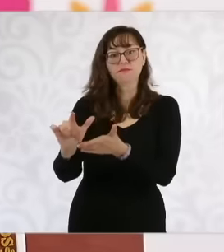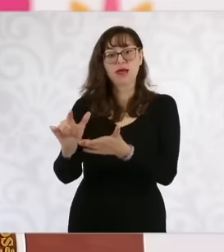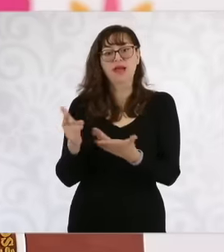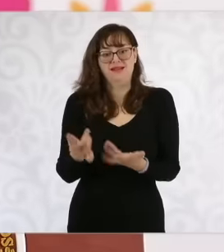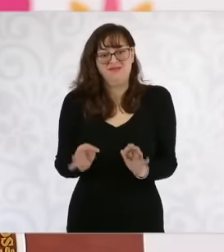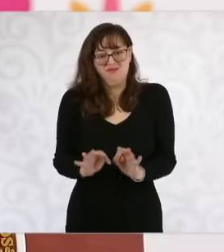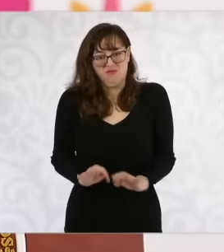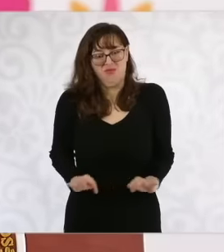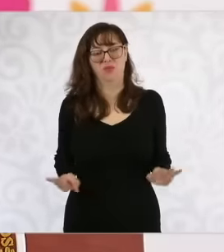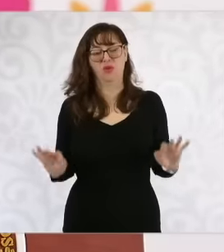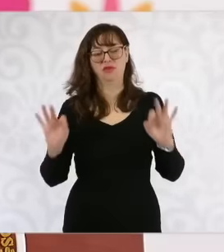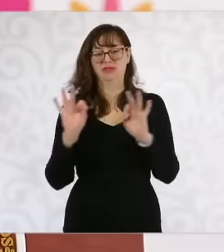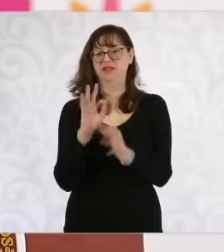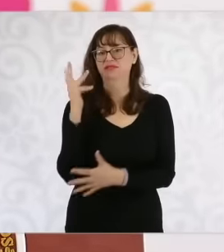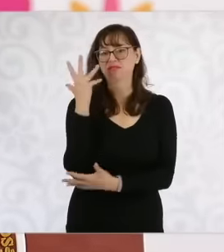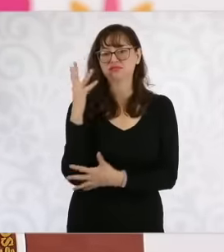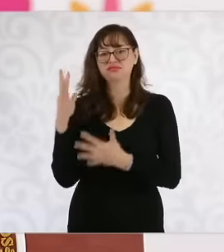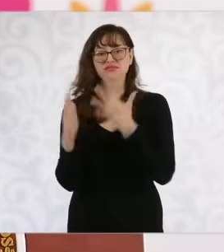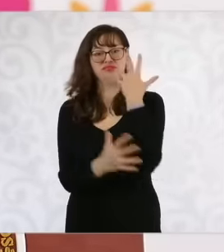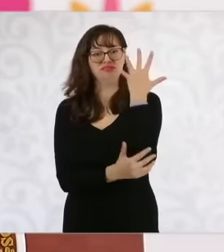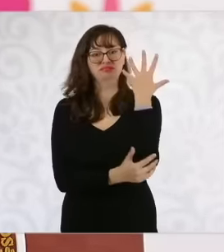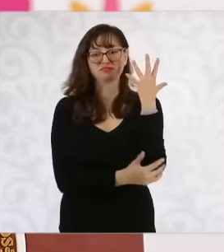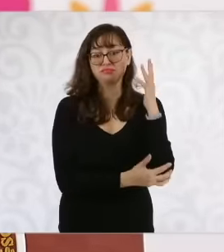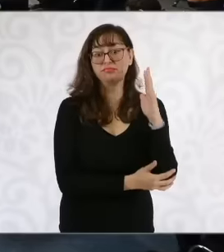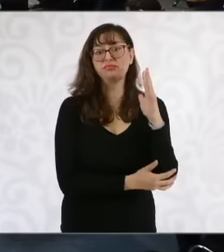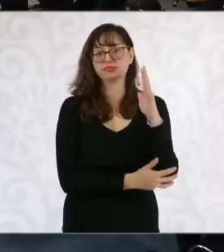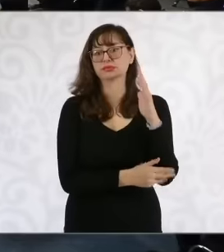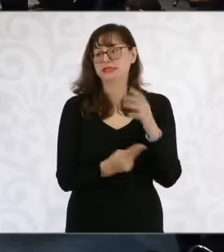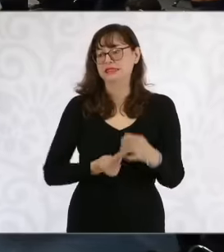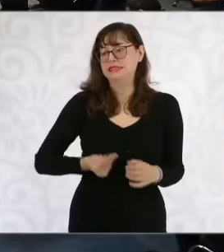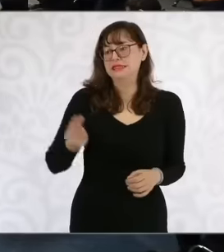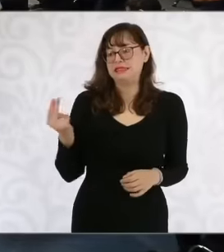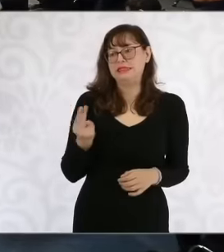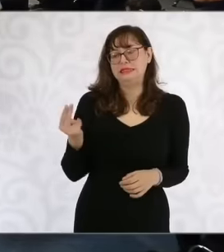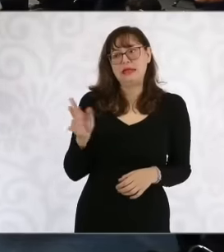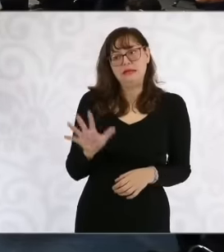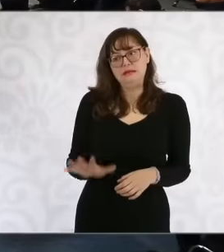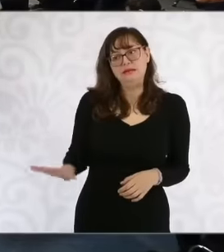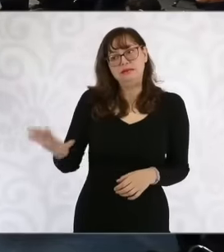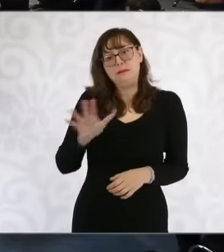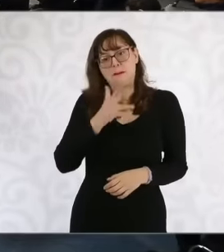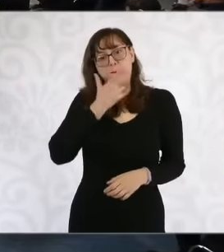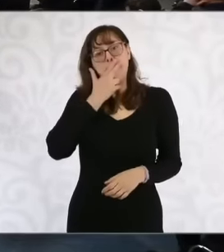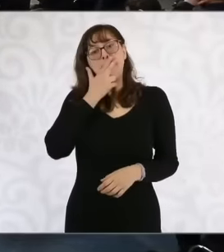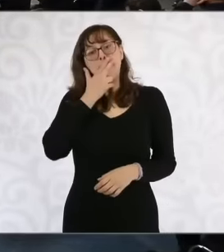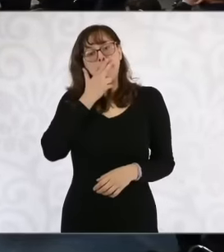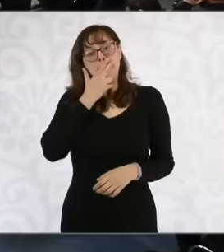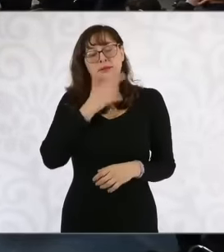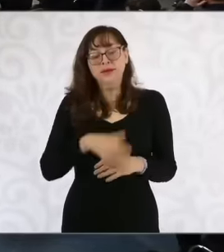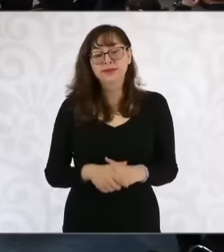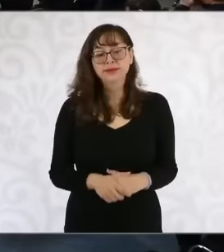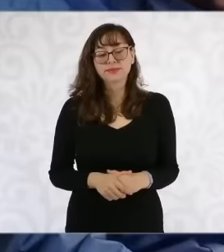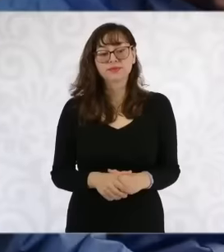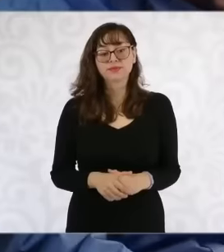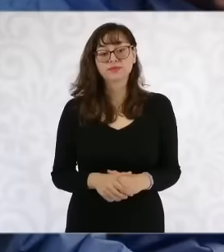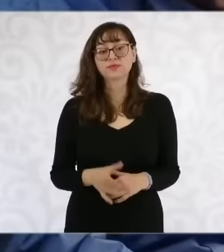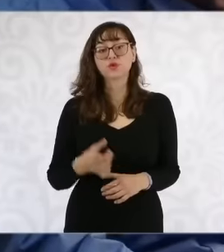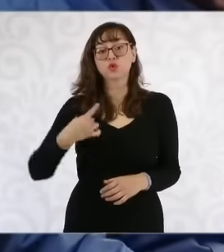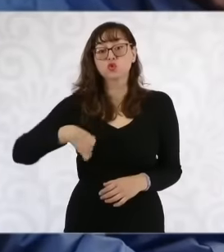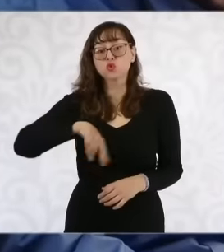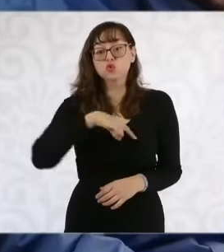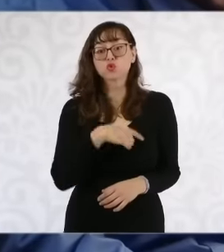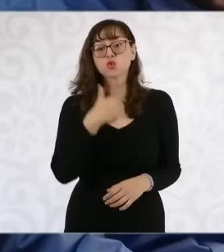the environment in this region and on the one hand we would like to give an area of